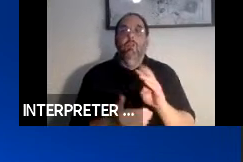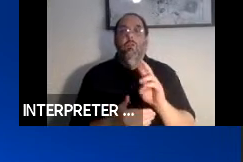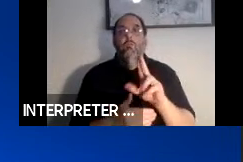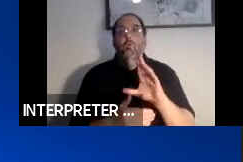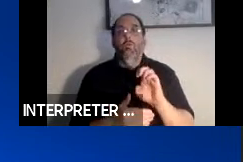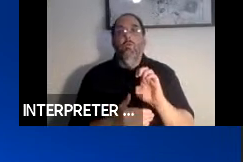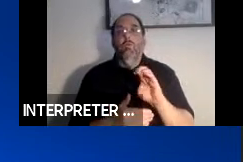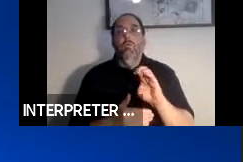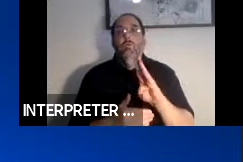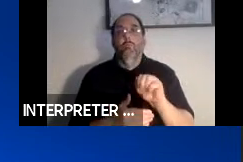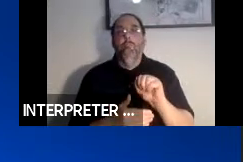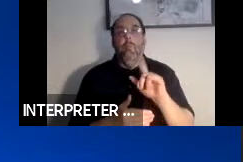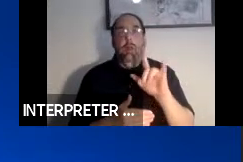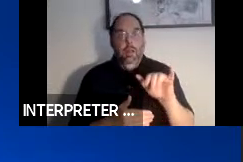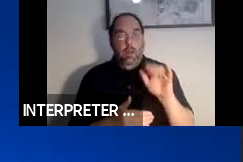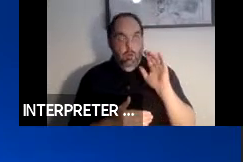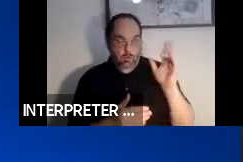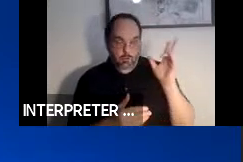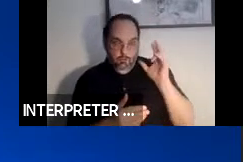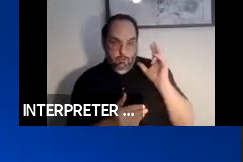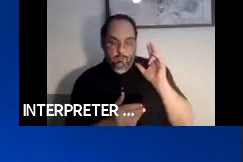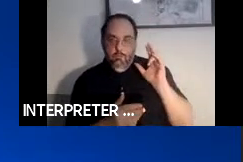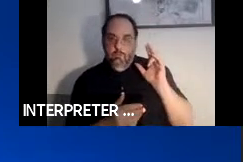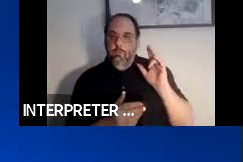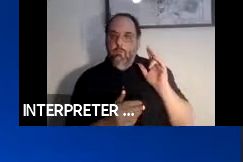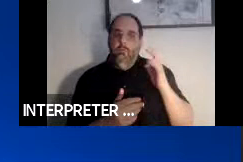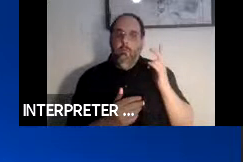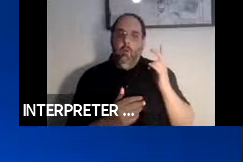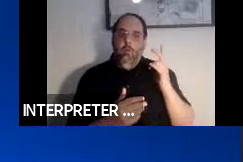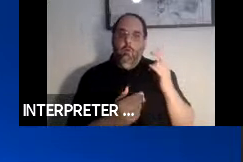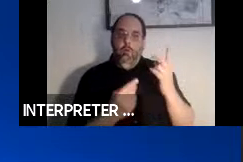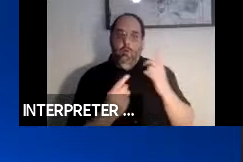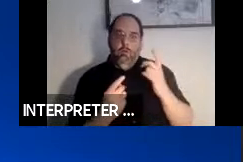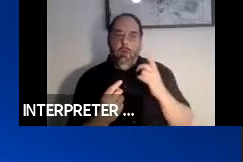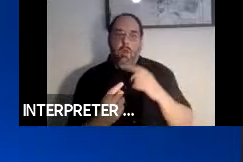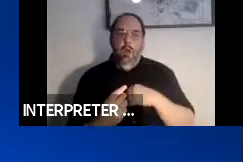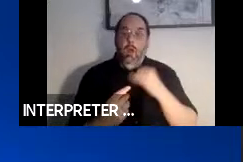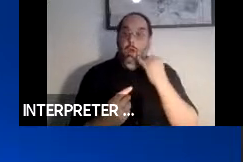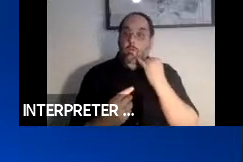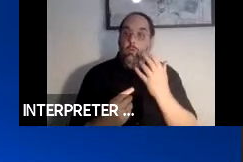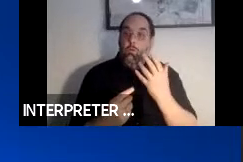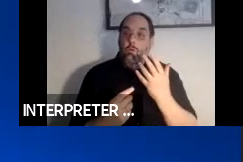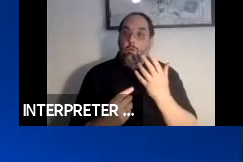will take questions for the presenters. Please submit your questions at any time